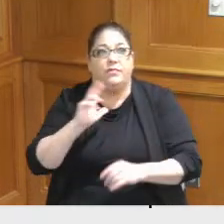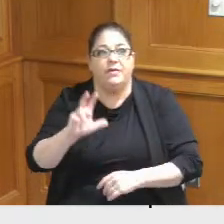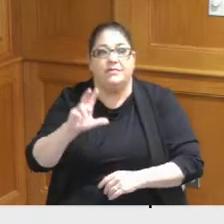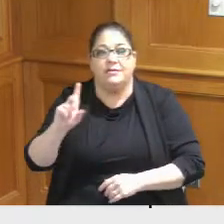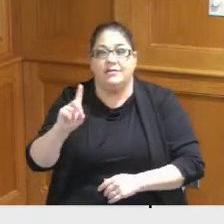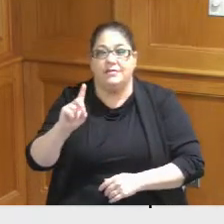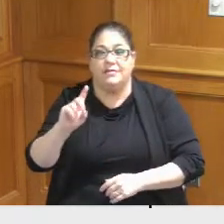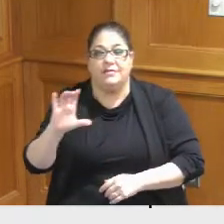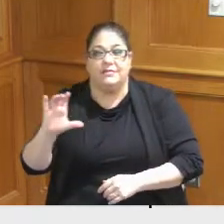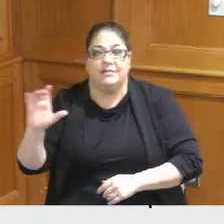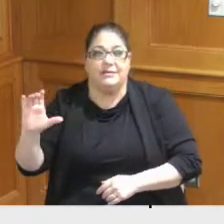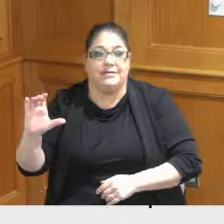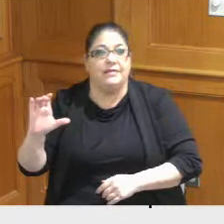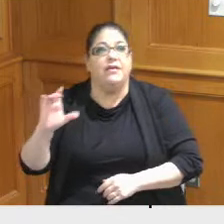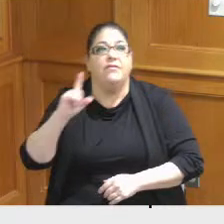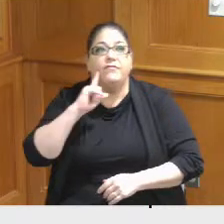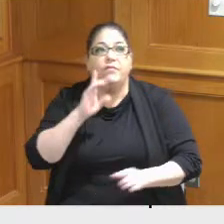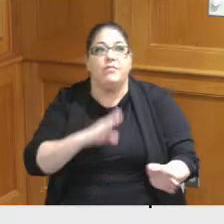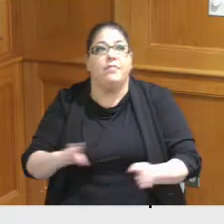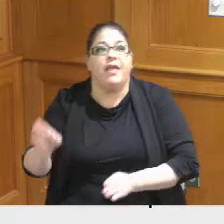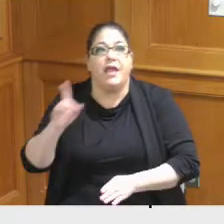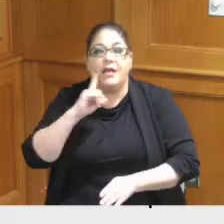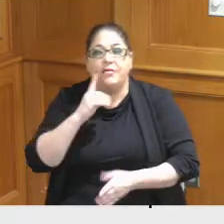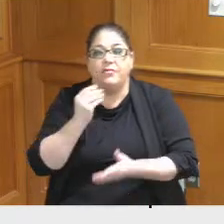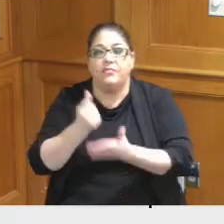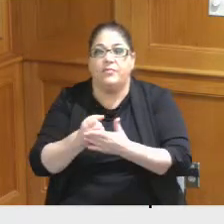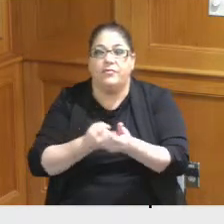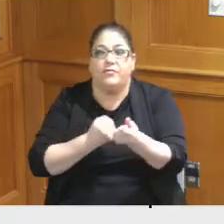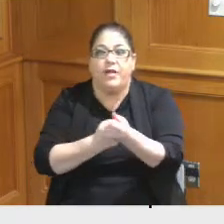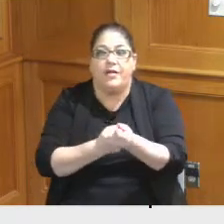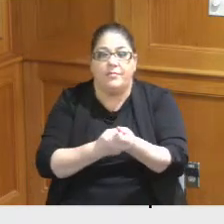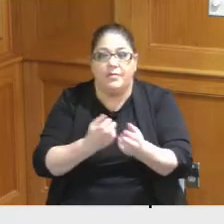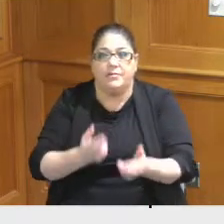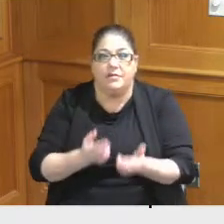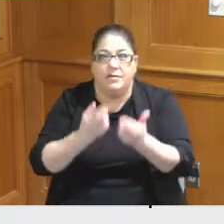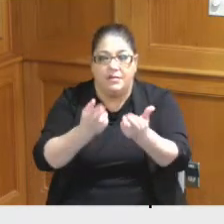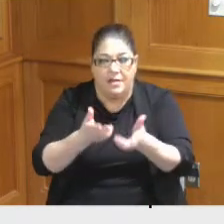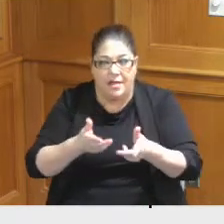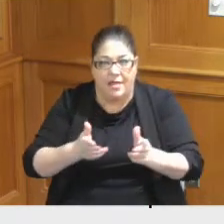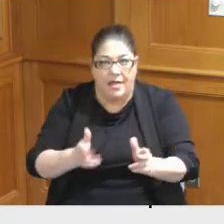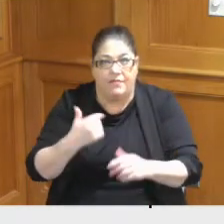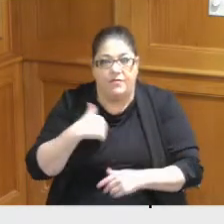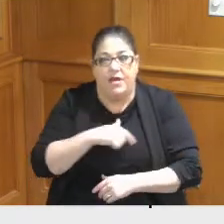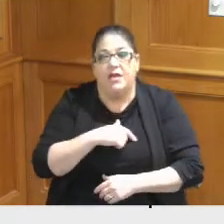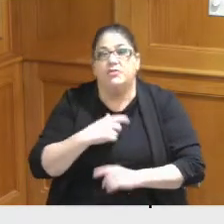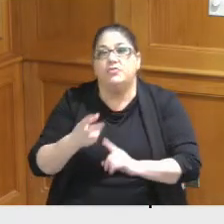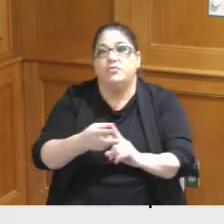of a of a plan and financing recommendations to allow for us to recruit the development